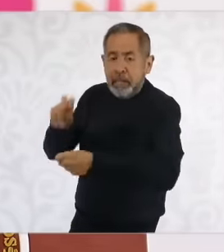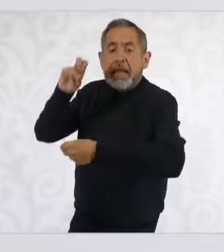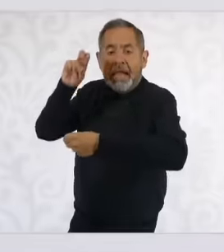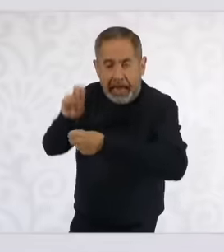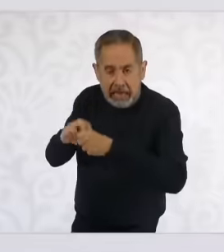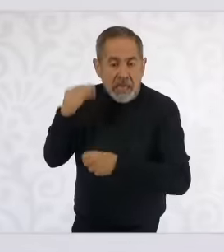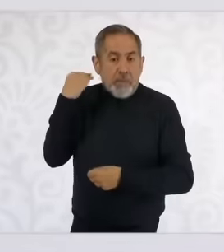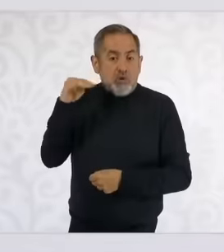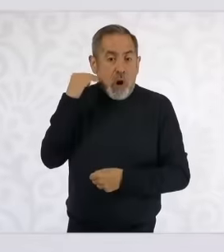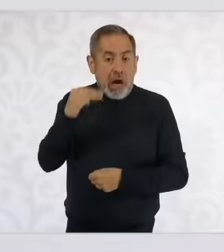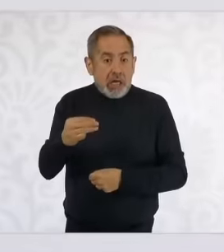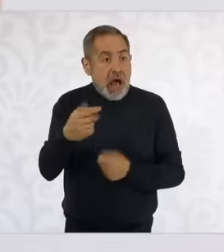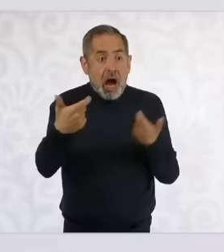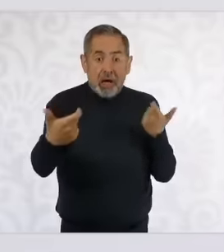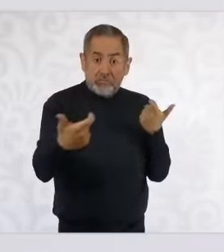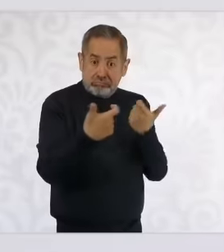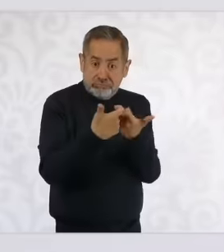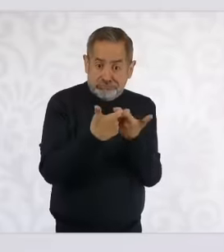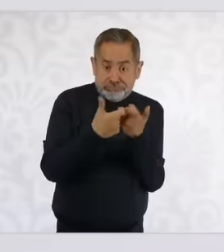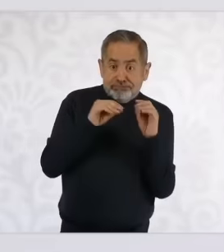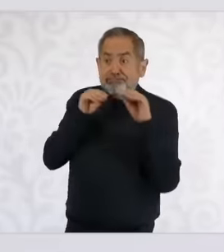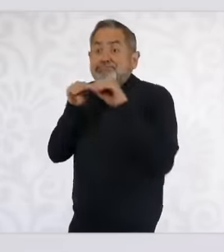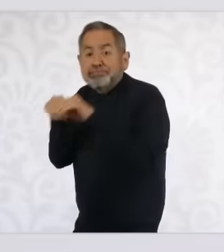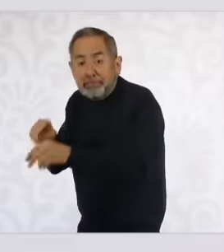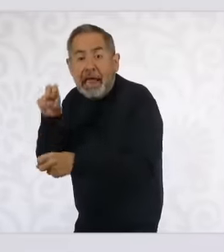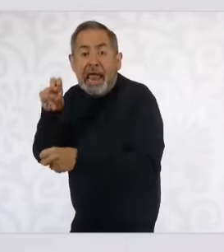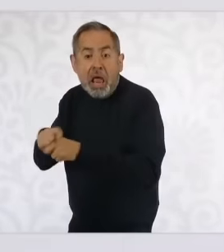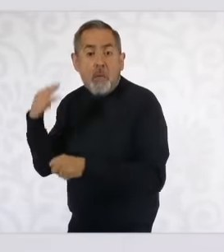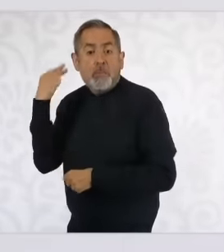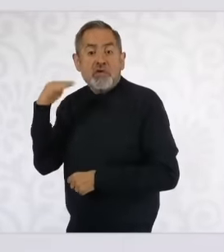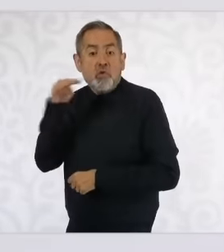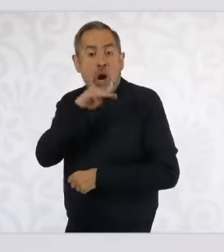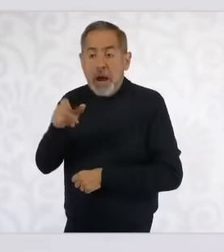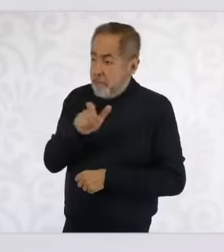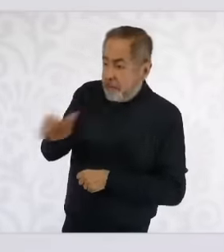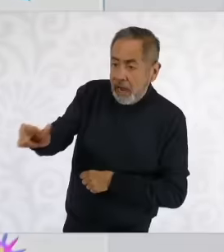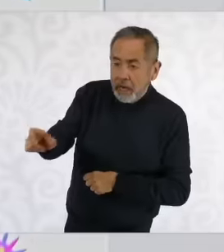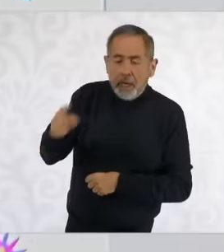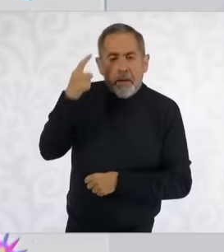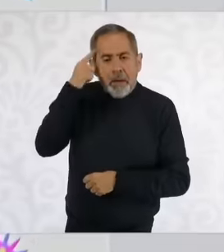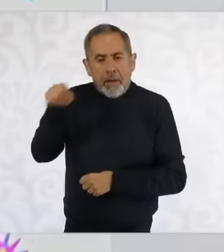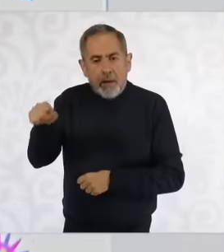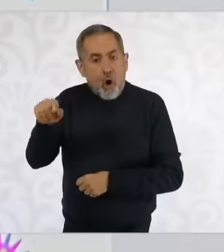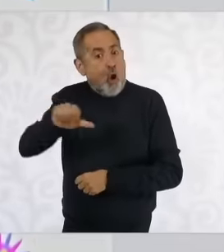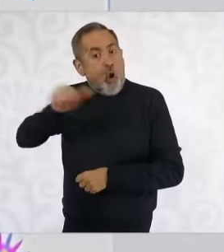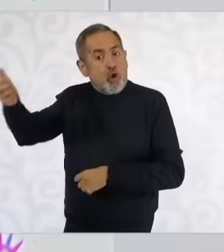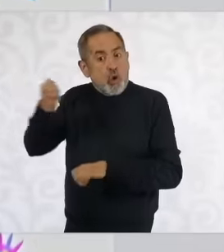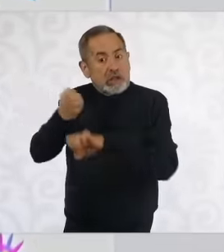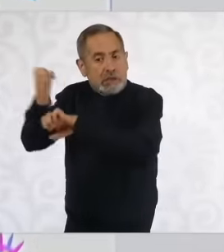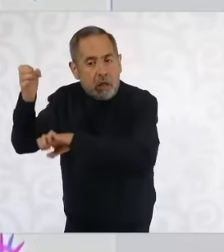time they are invested in another state of the Republic for what To make irrigation more efficient And instead